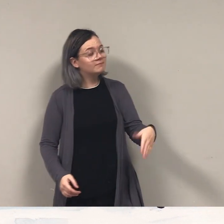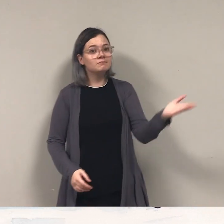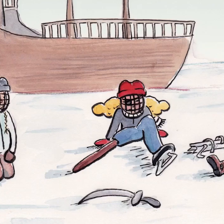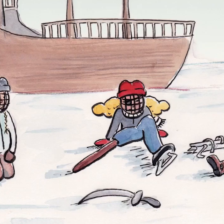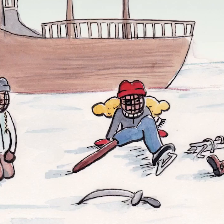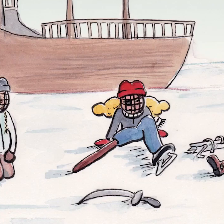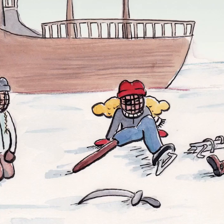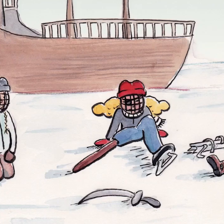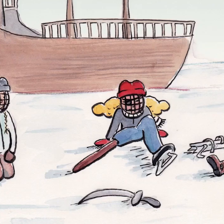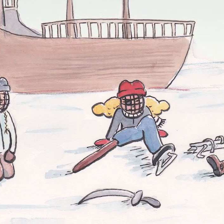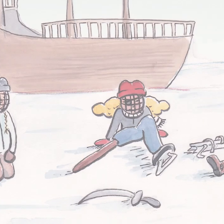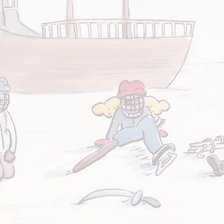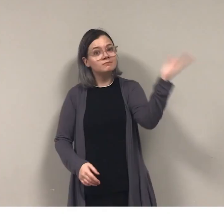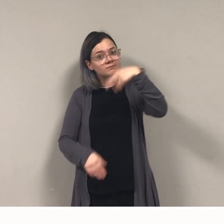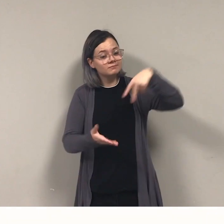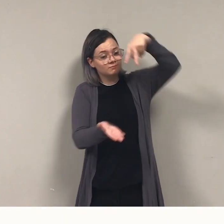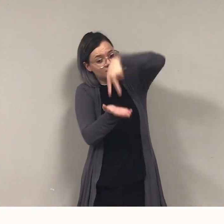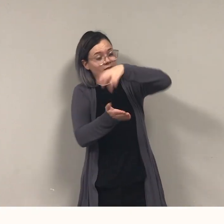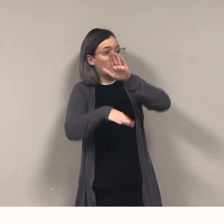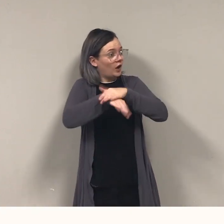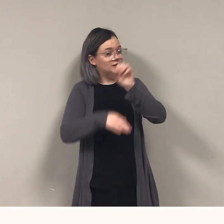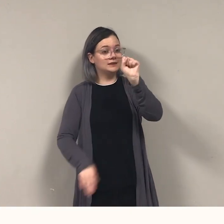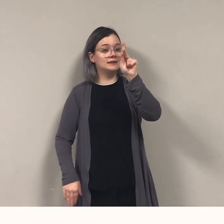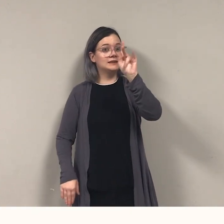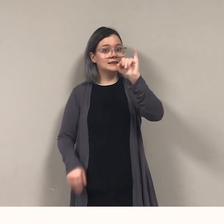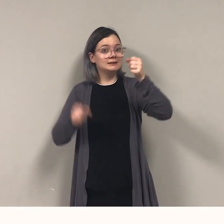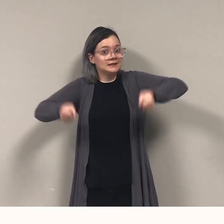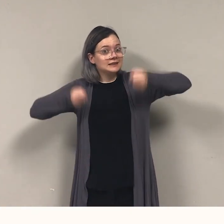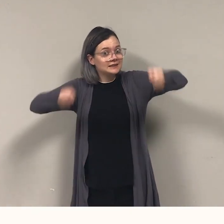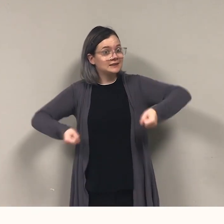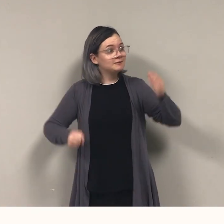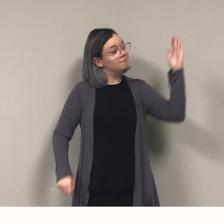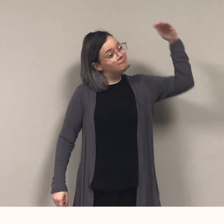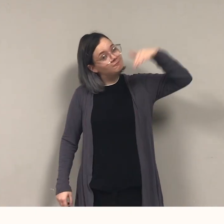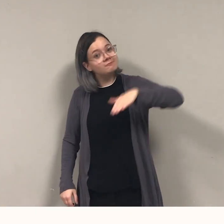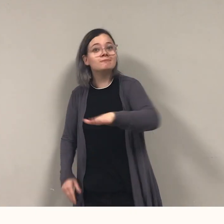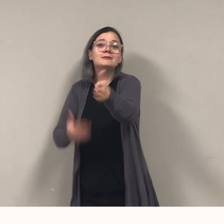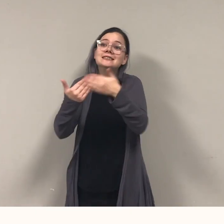"Come on Pirate, try these skis, glide across the snow with ease!"